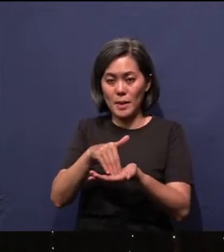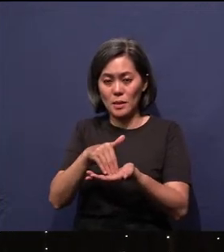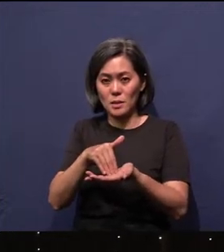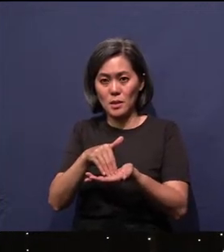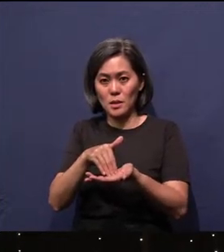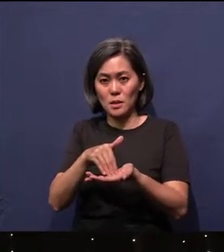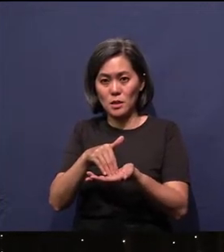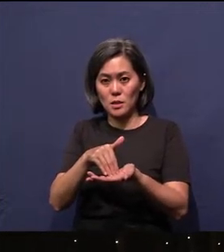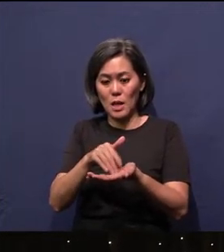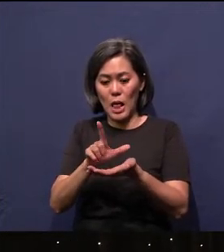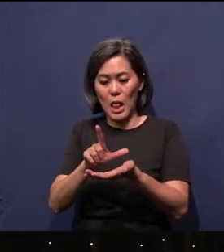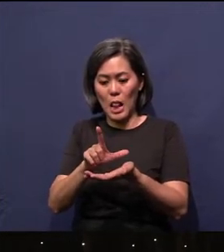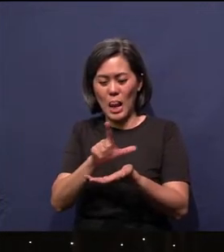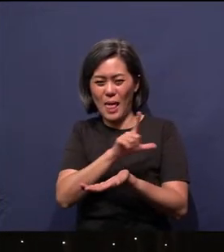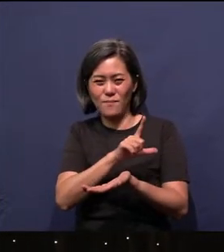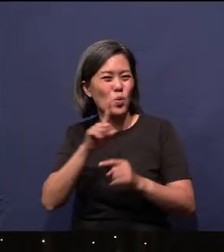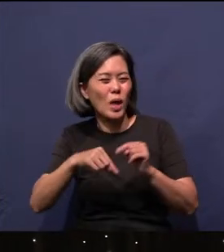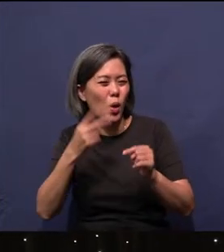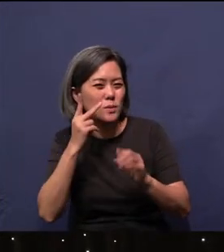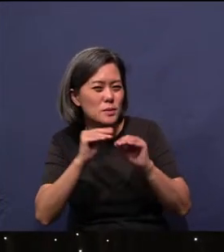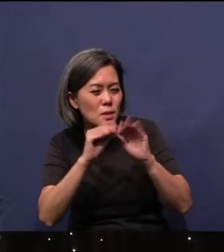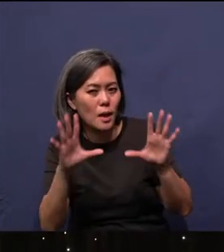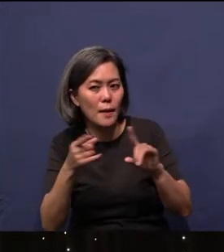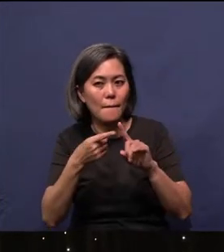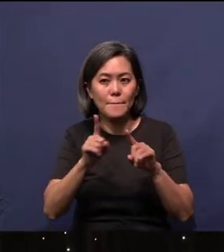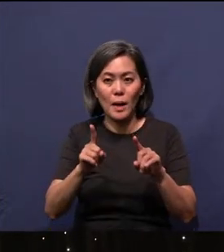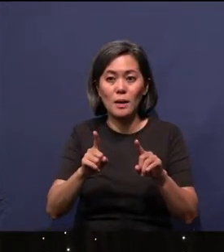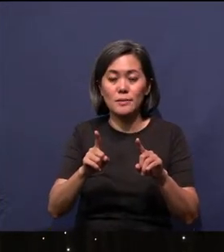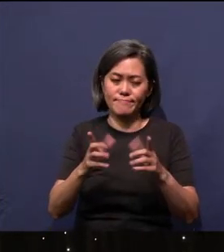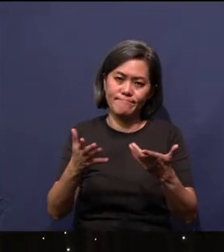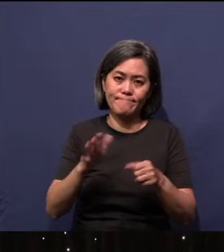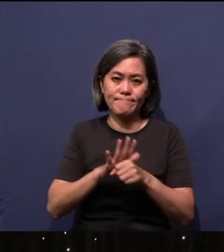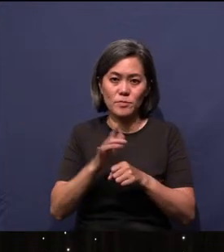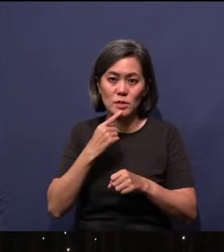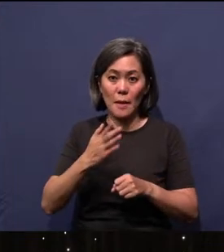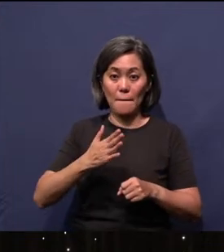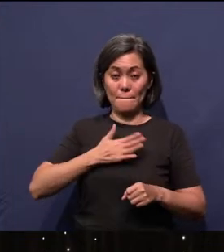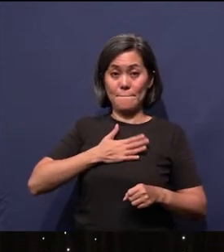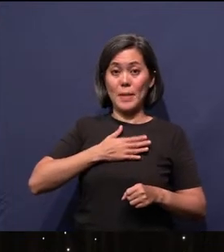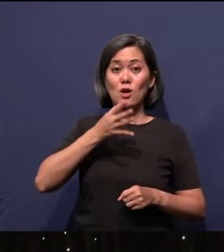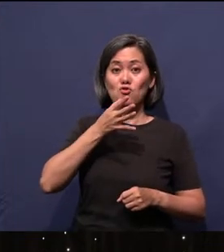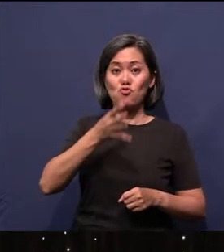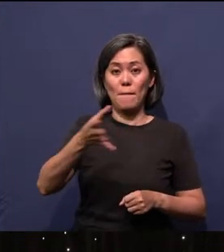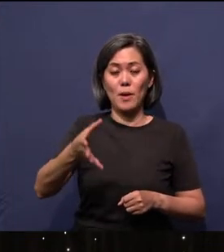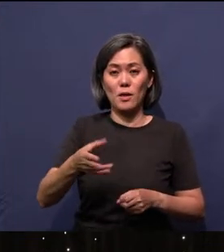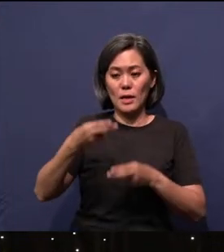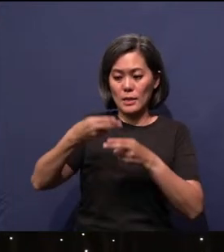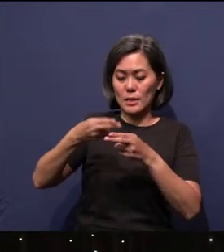can't see very clearly, yeah. But suffice to say, this is my grandmother. Her name is Yapko Jinyo.